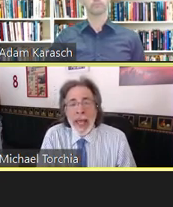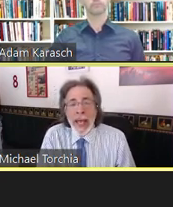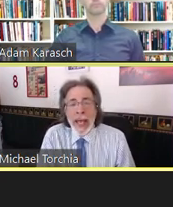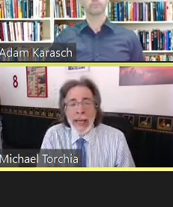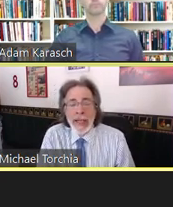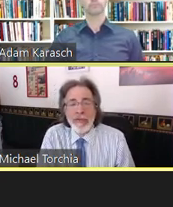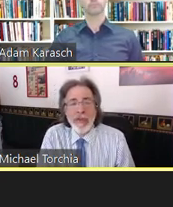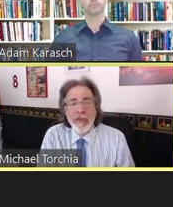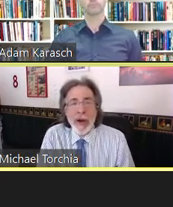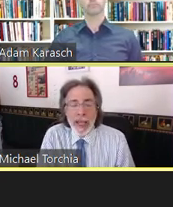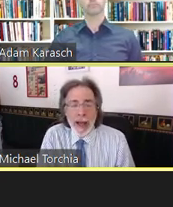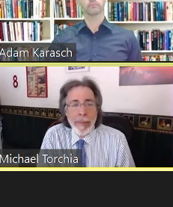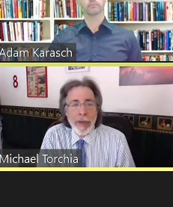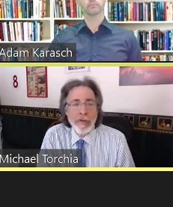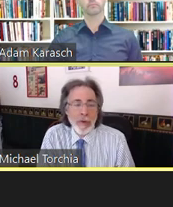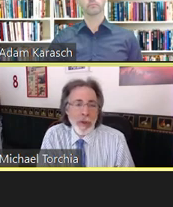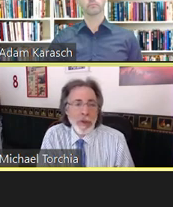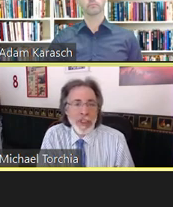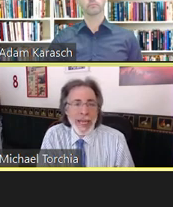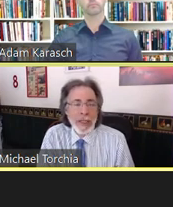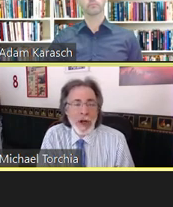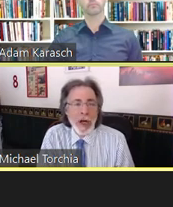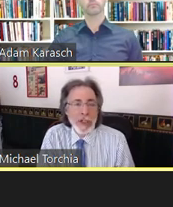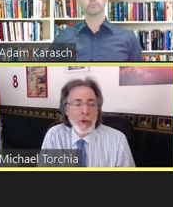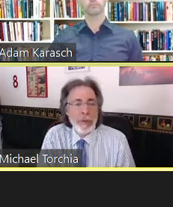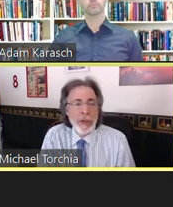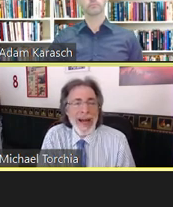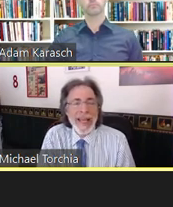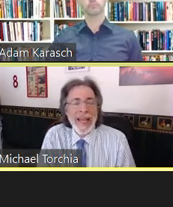And it's very common for those state laws to apply,